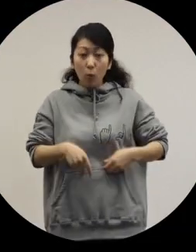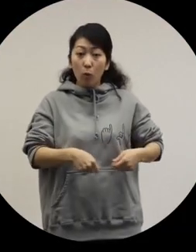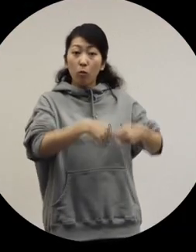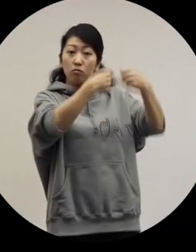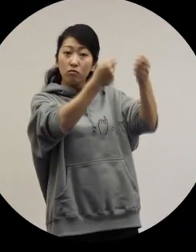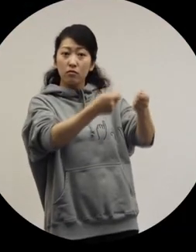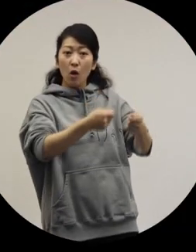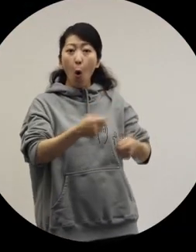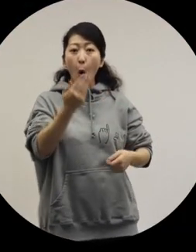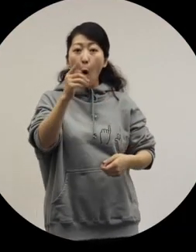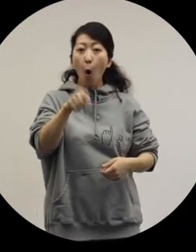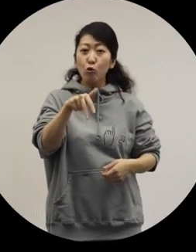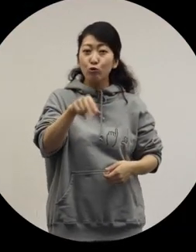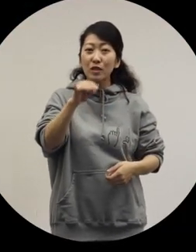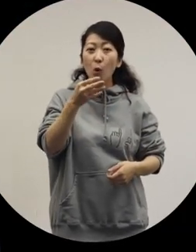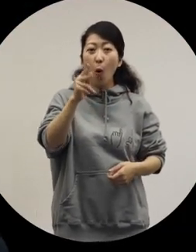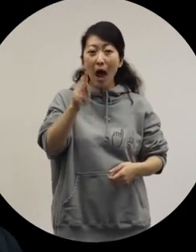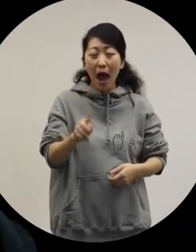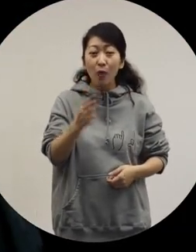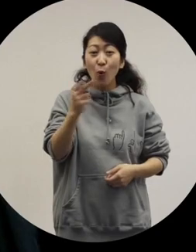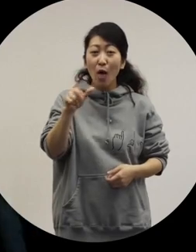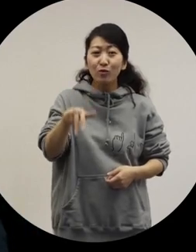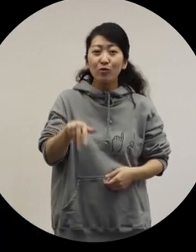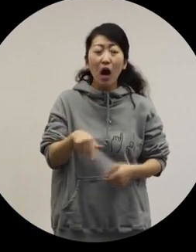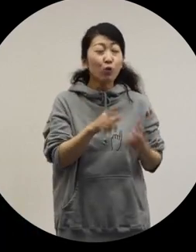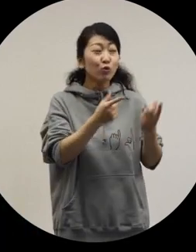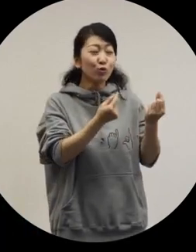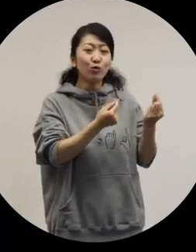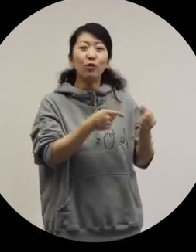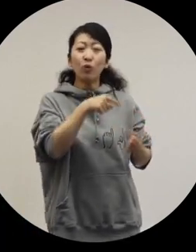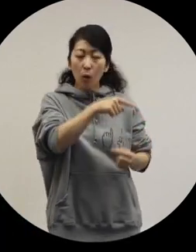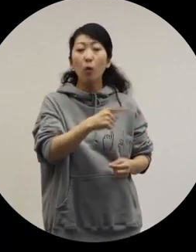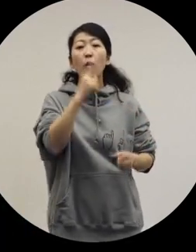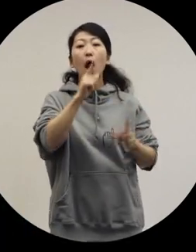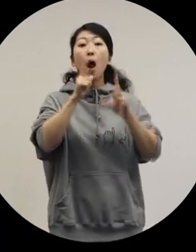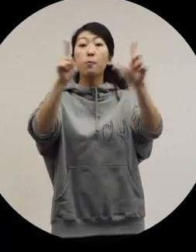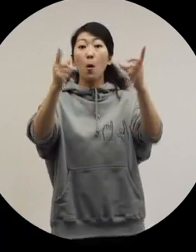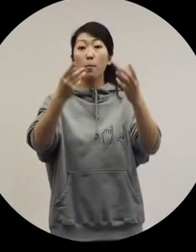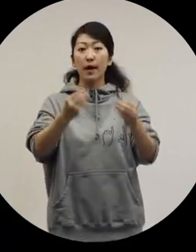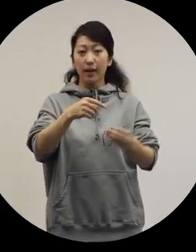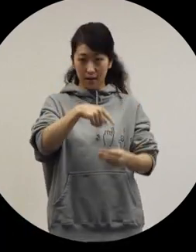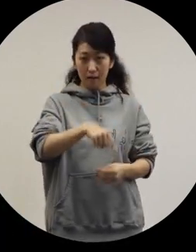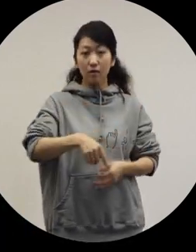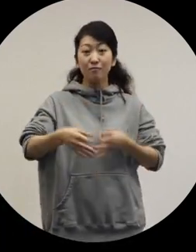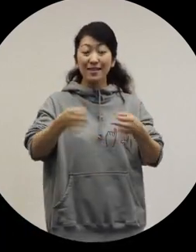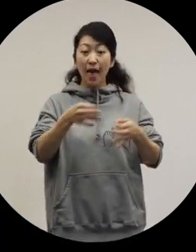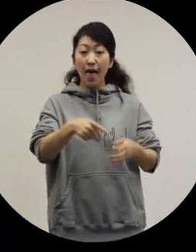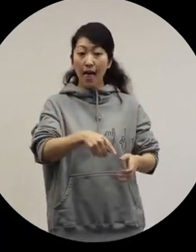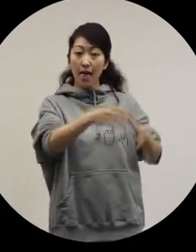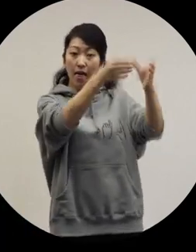[Ochiai] Named Horse Choker Dress, right? That's right. We launched it. In the store, a pregnant woman said,